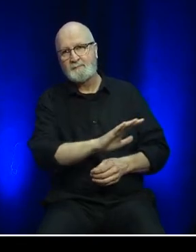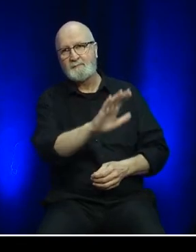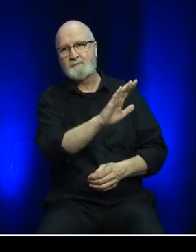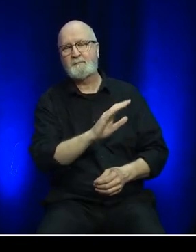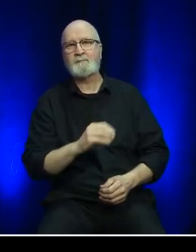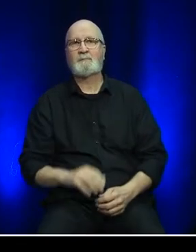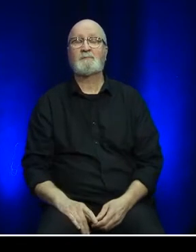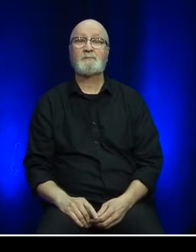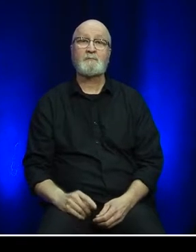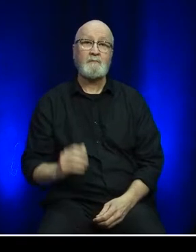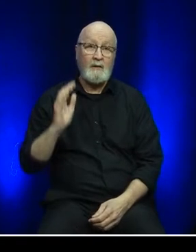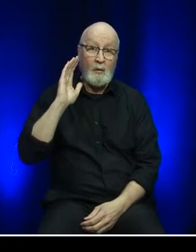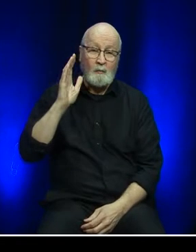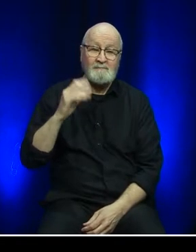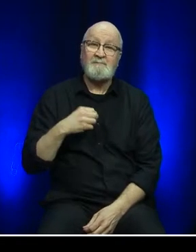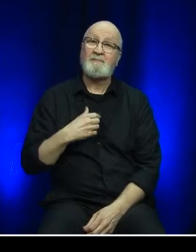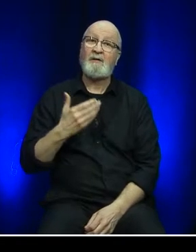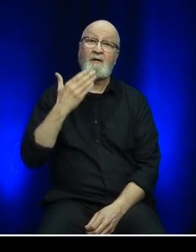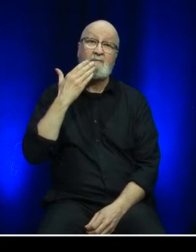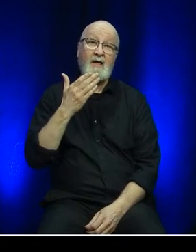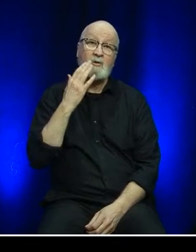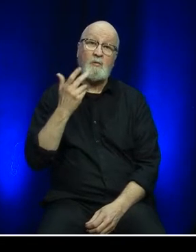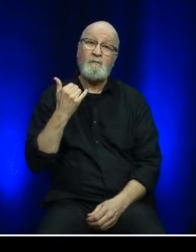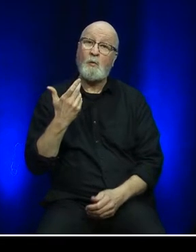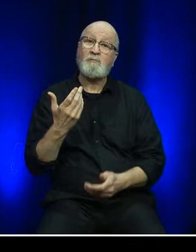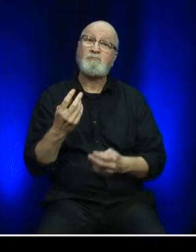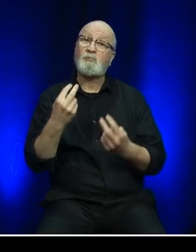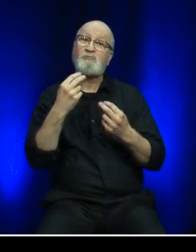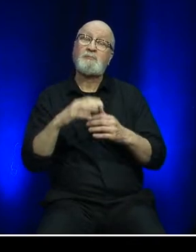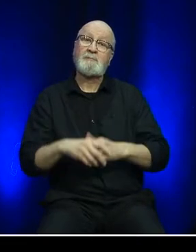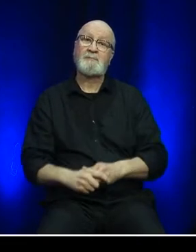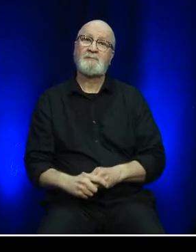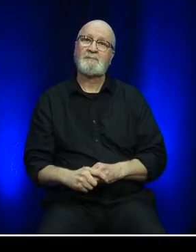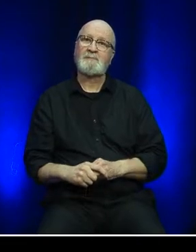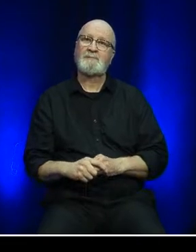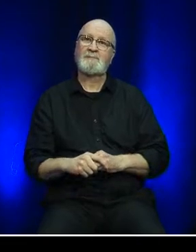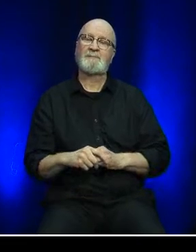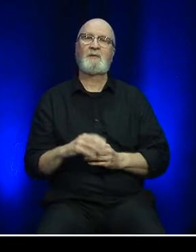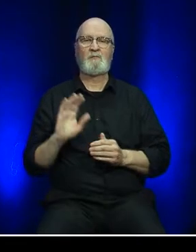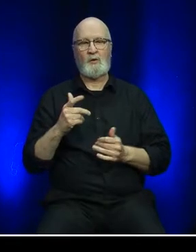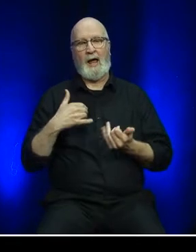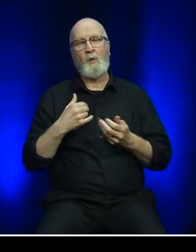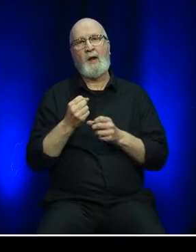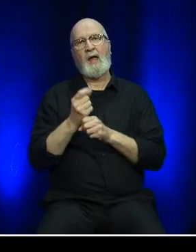Good day and thank you for joining us for our Corporation's Annual Review of Activities